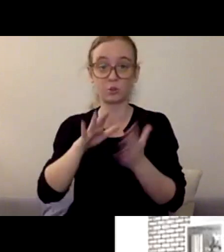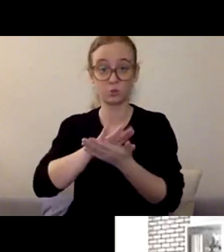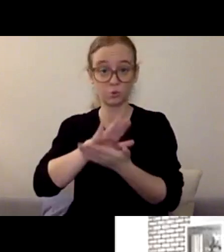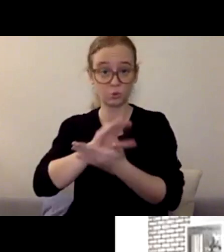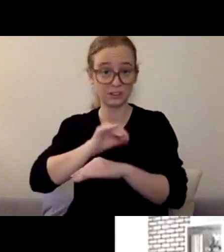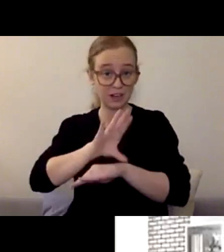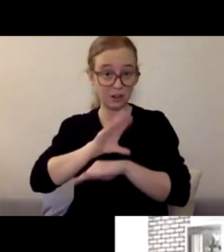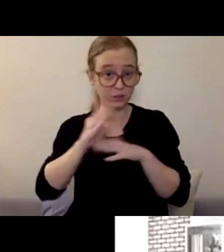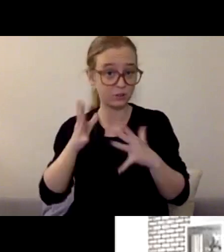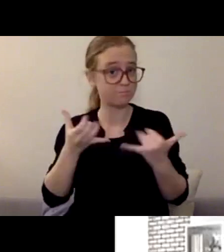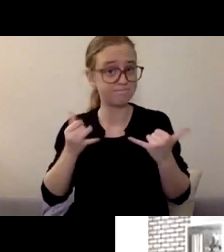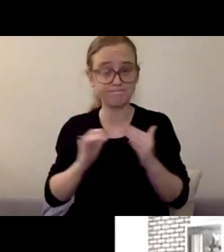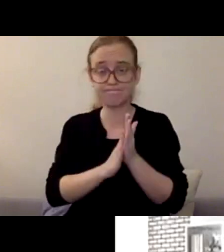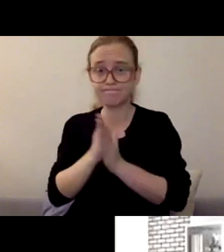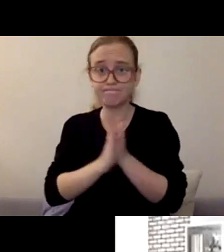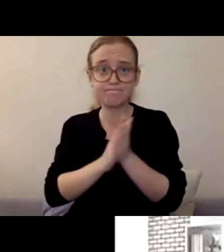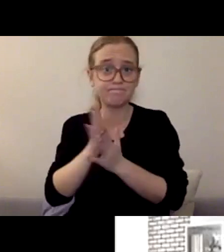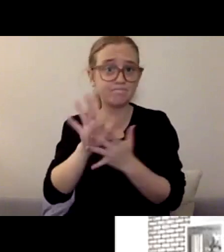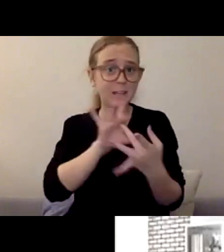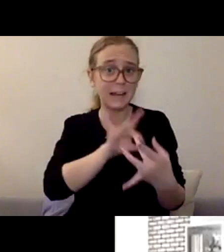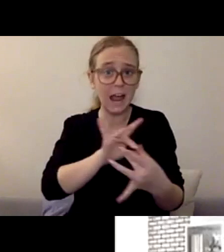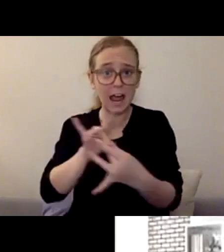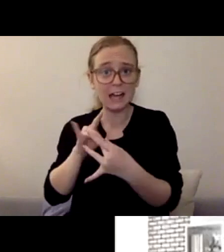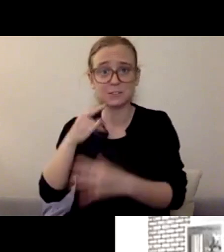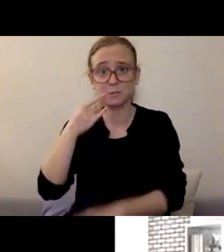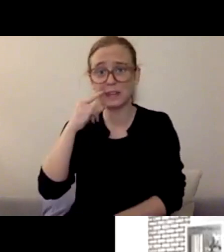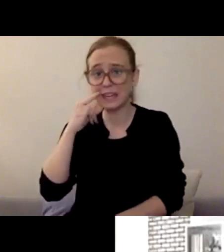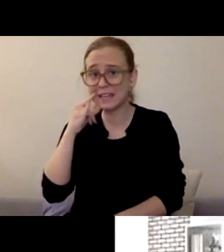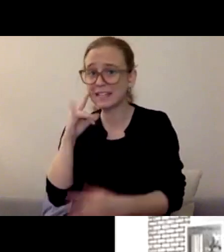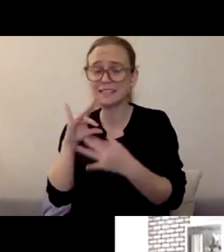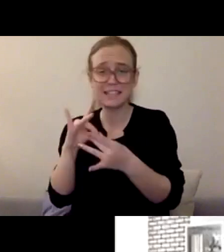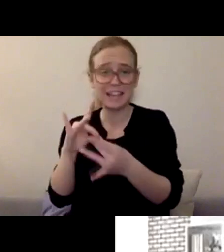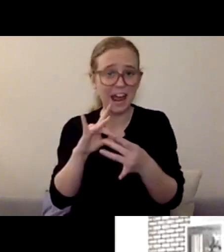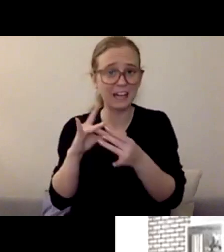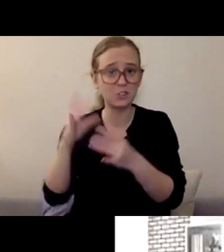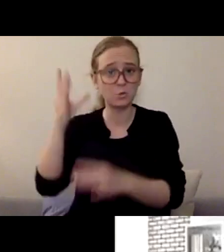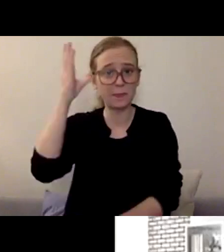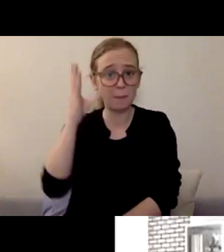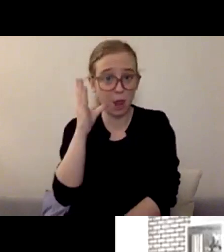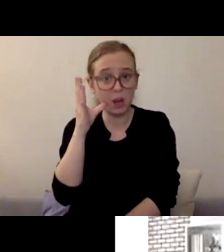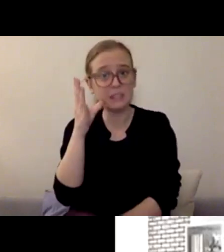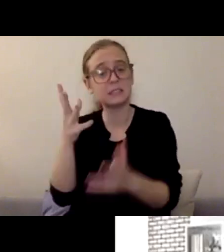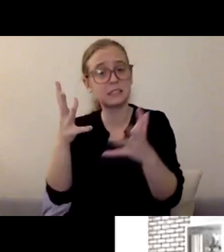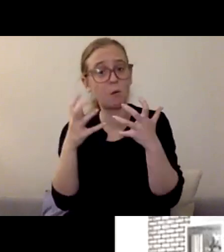to help be a support for what's happening, and they've done some work. Depending on the school district,